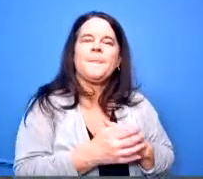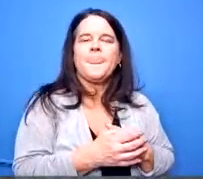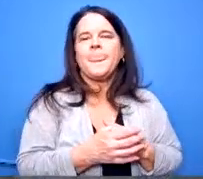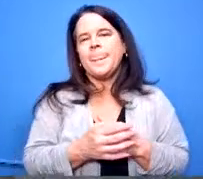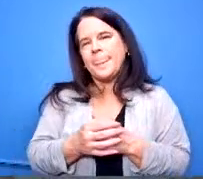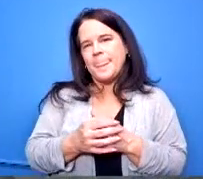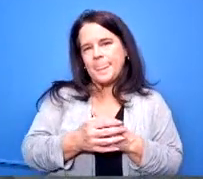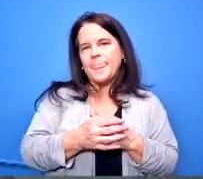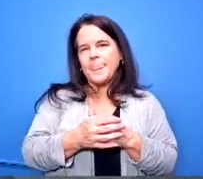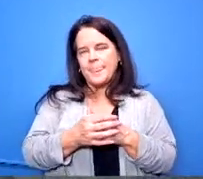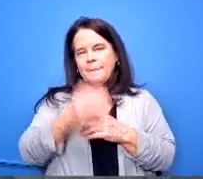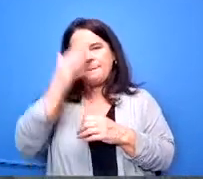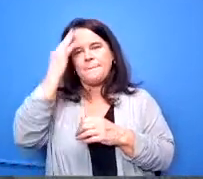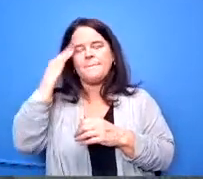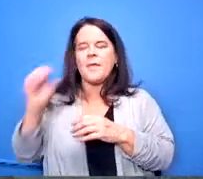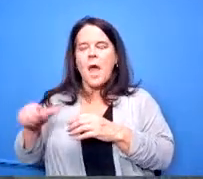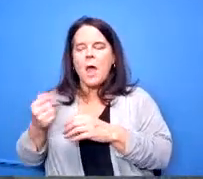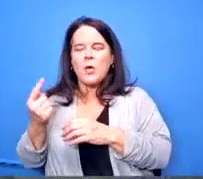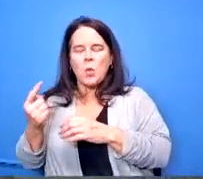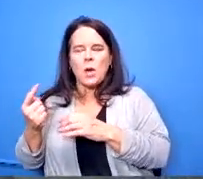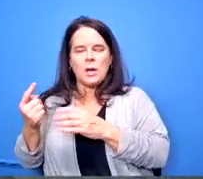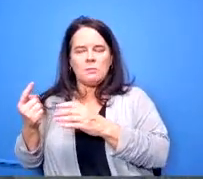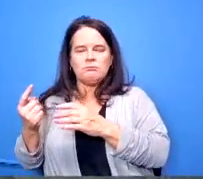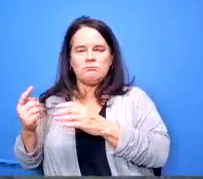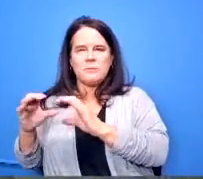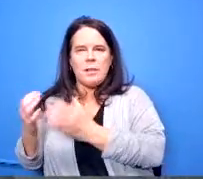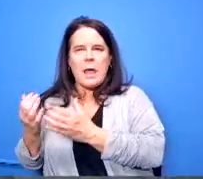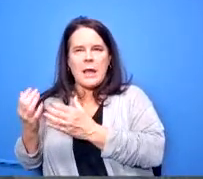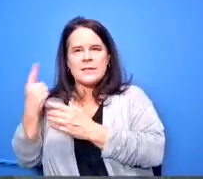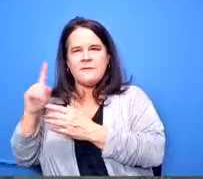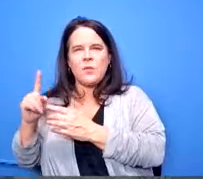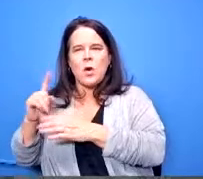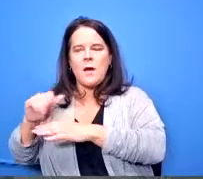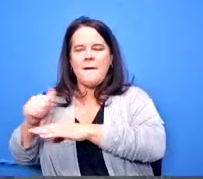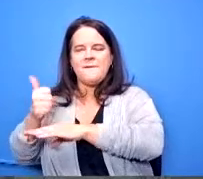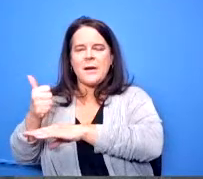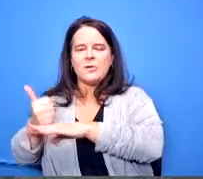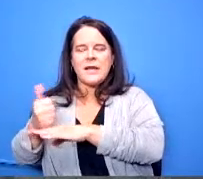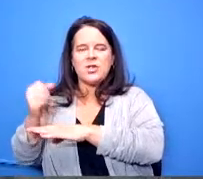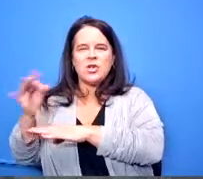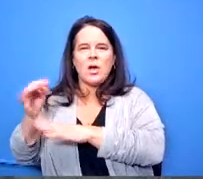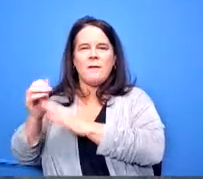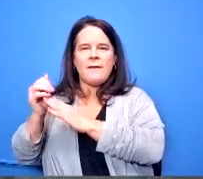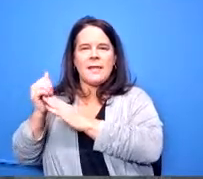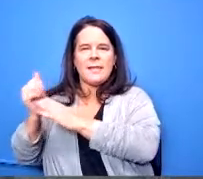foundation of leadership i mean for some of our our students that may be struggling a little bit